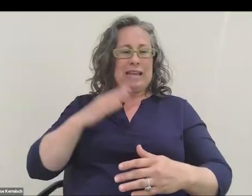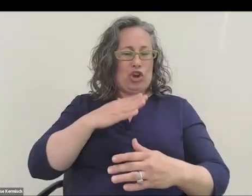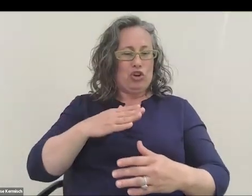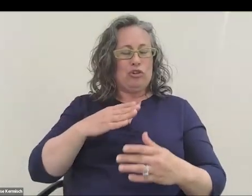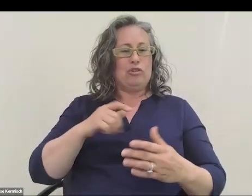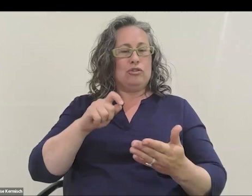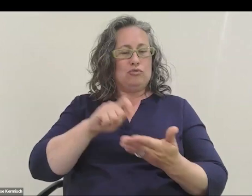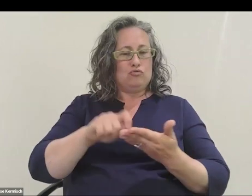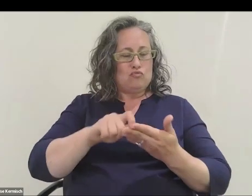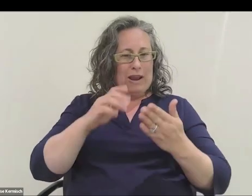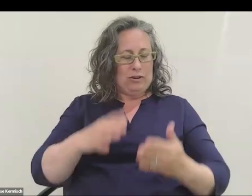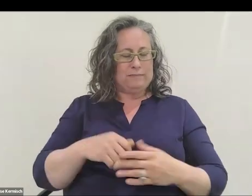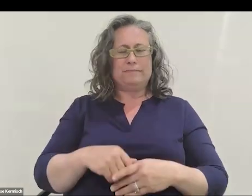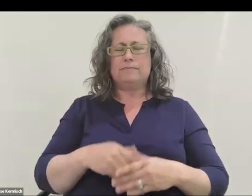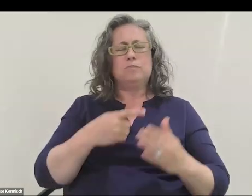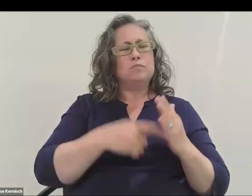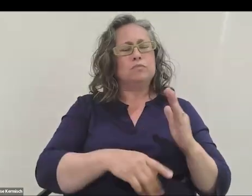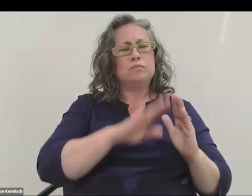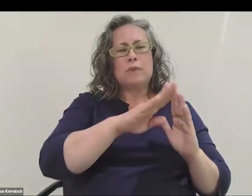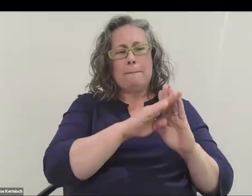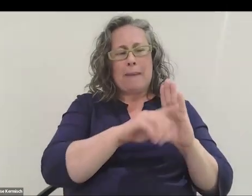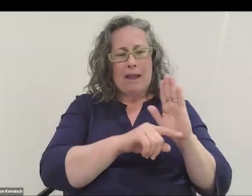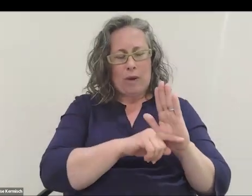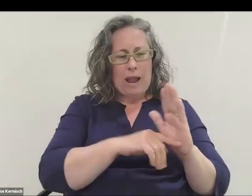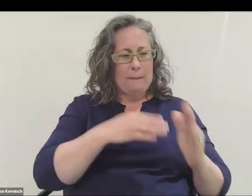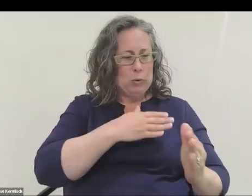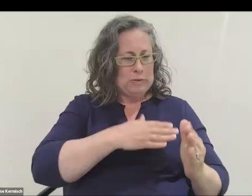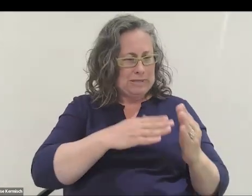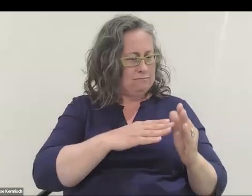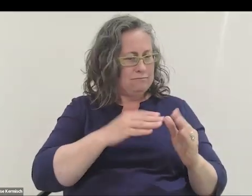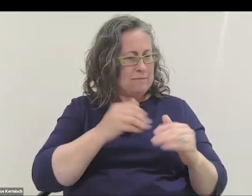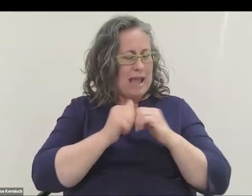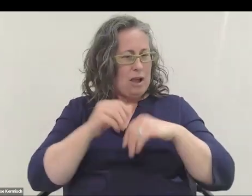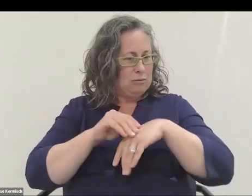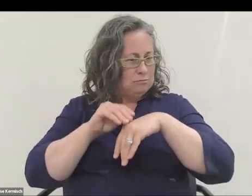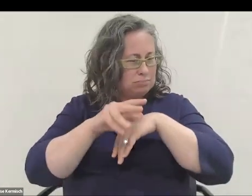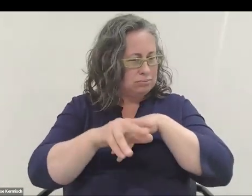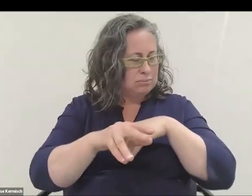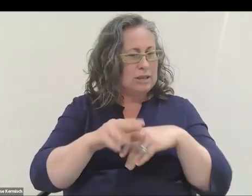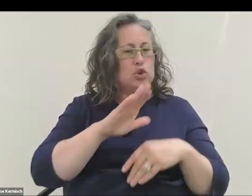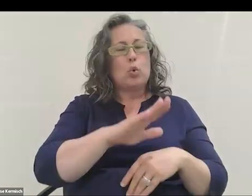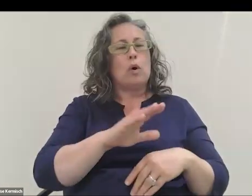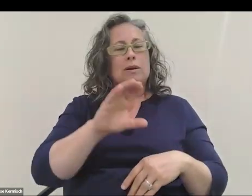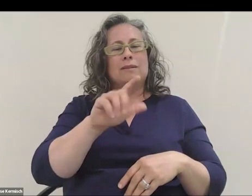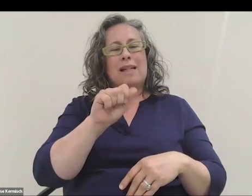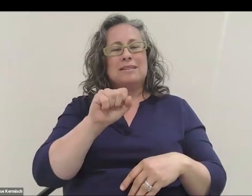in what ways has your musical background influence the way you approach more classically STEM-based challenges in your work?